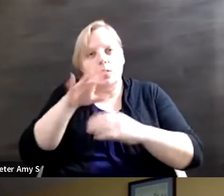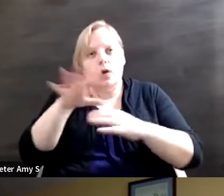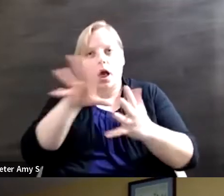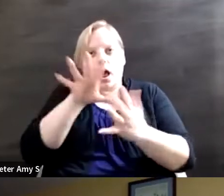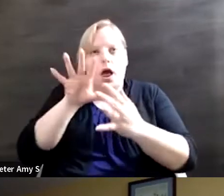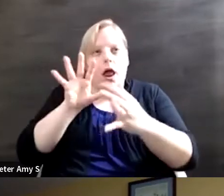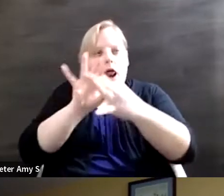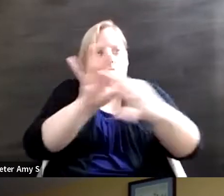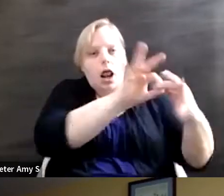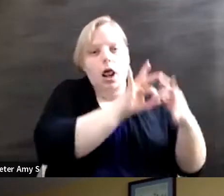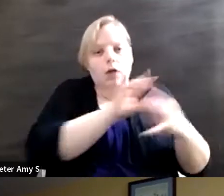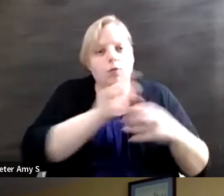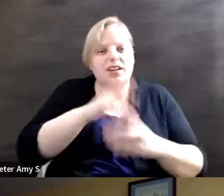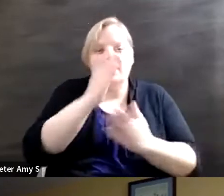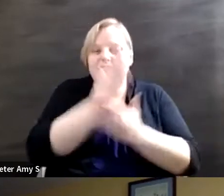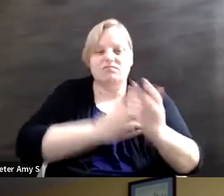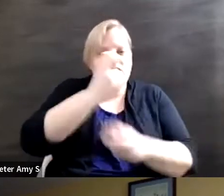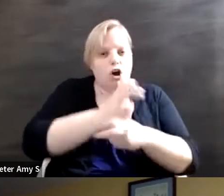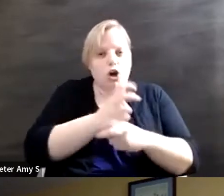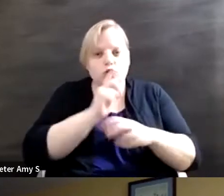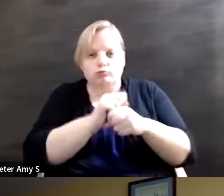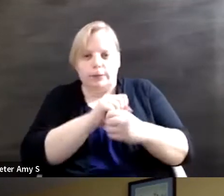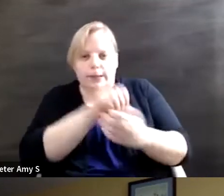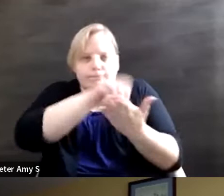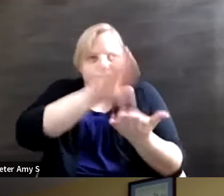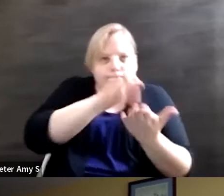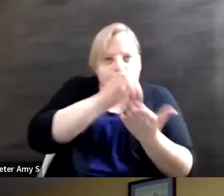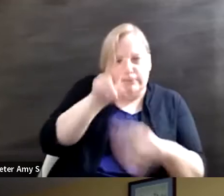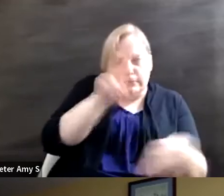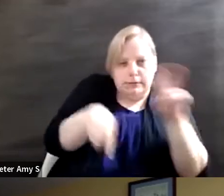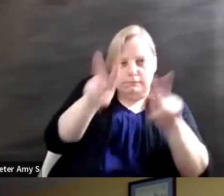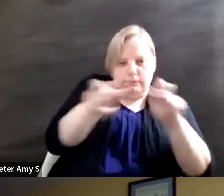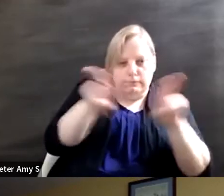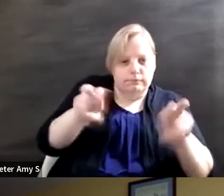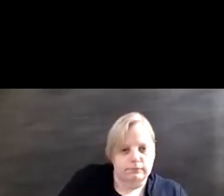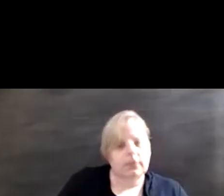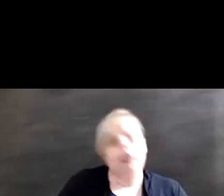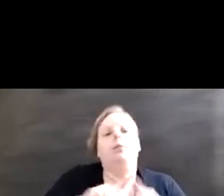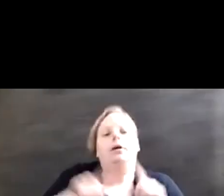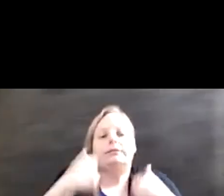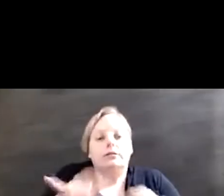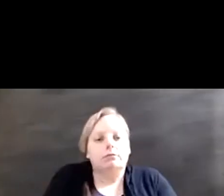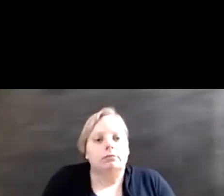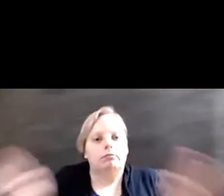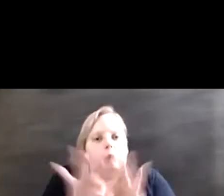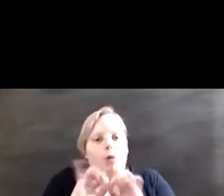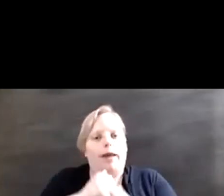measure and quantify but they're really important in the evolution of how we become who we are and